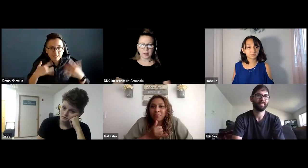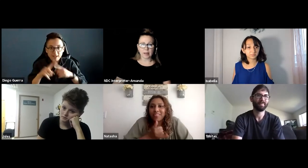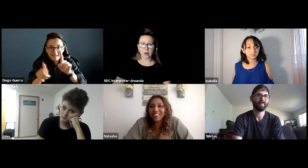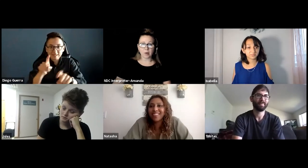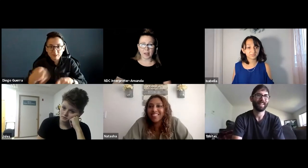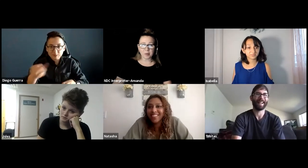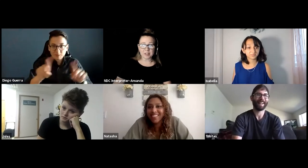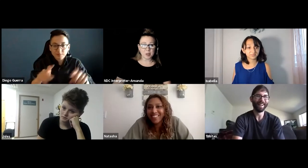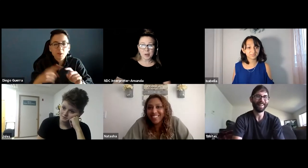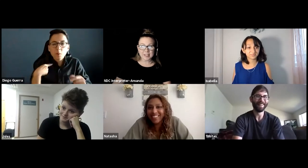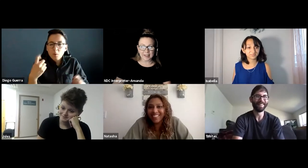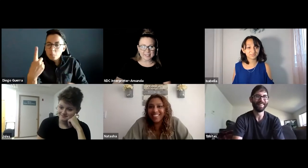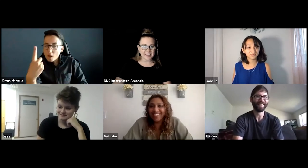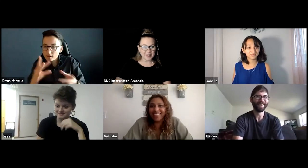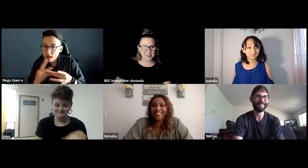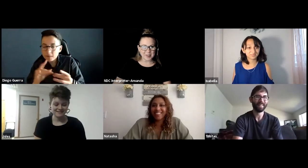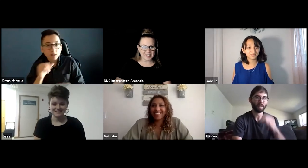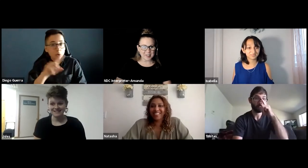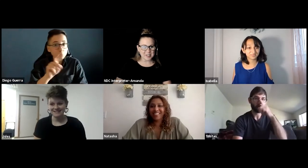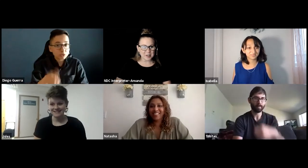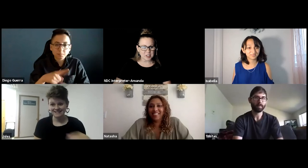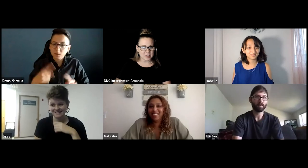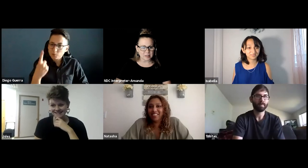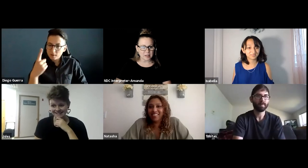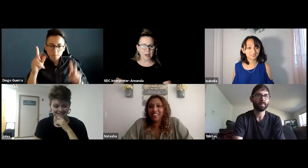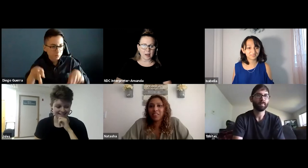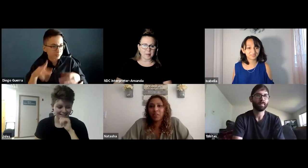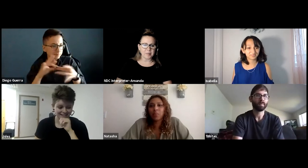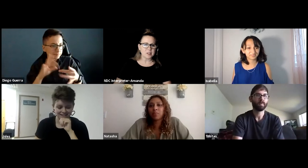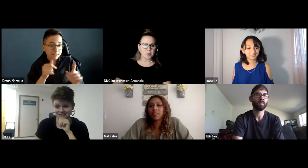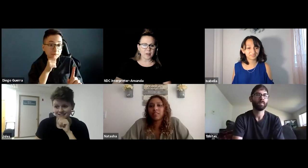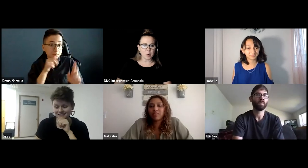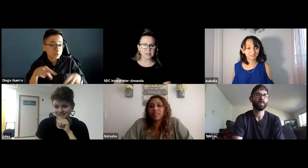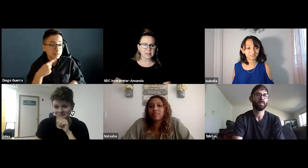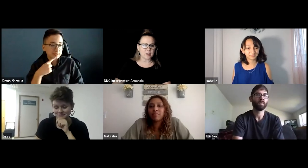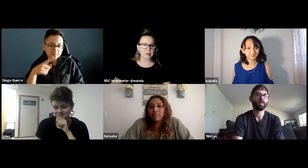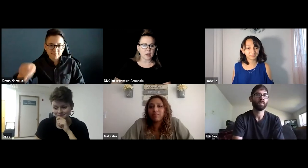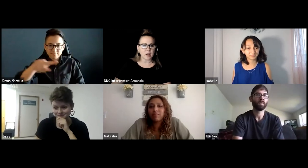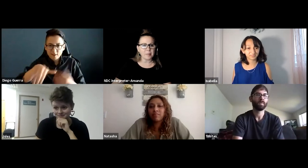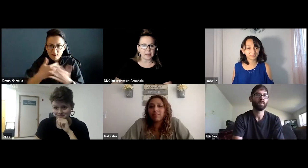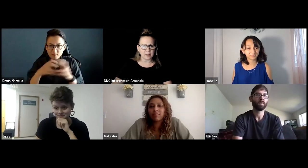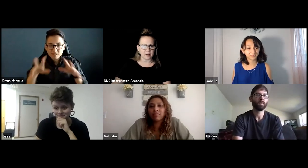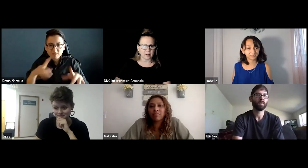Now, everybody is super excited to get a hold of you and ask all these questions so we've got a list. There's a comment here.